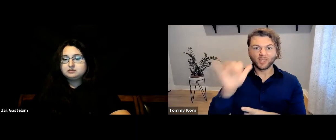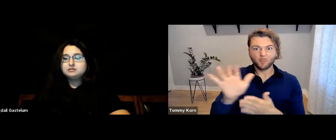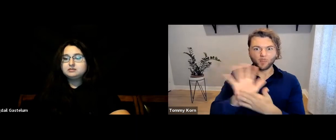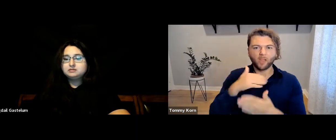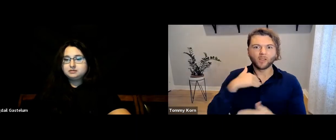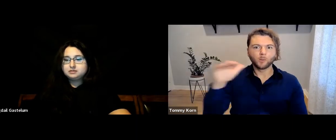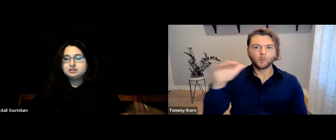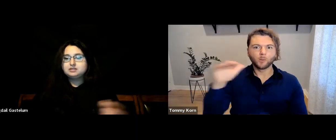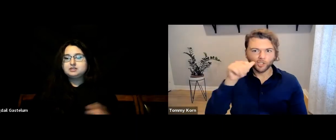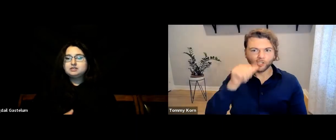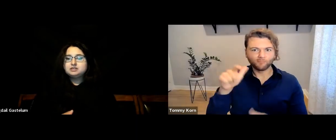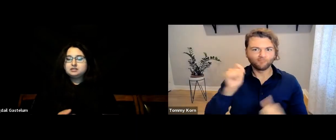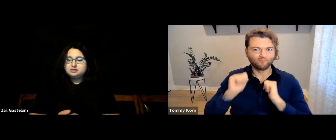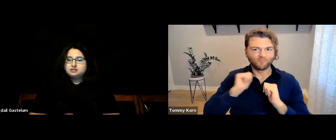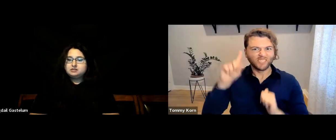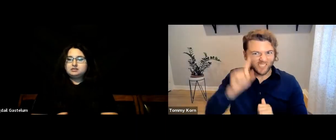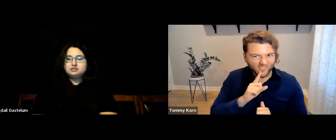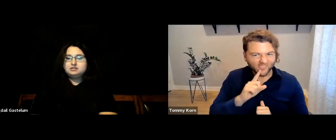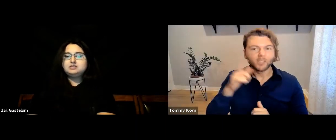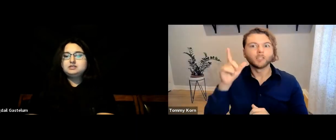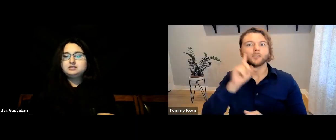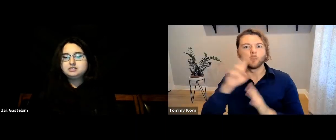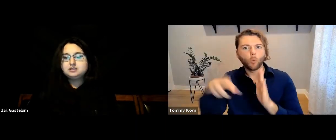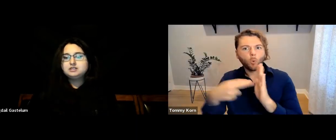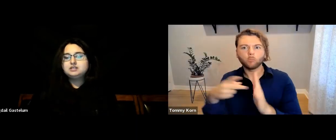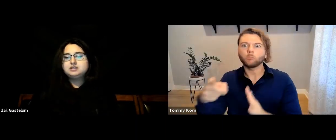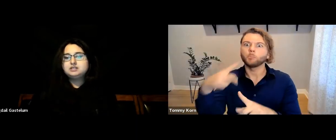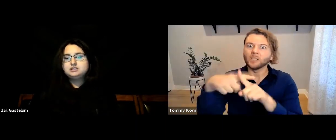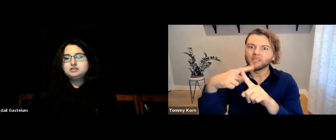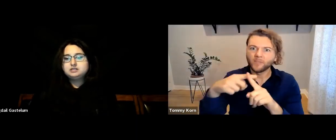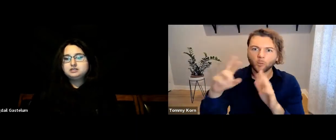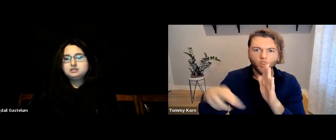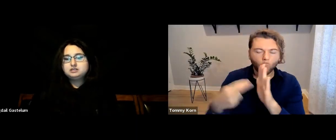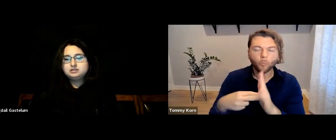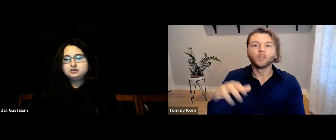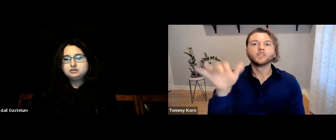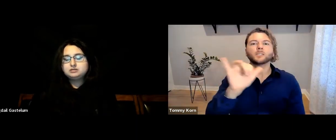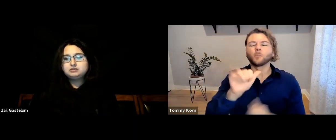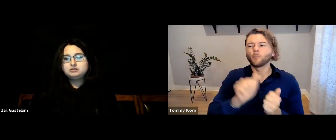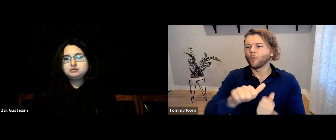That one also has a young Deaf actress in a positive Deaf role.